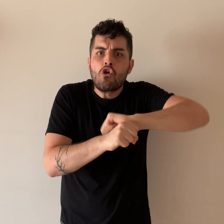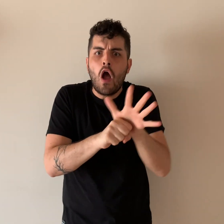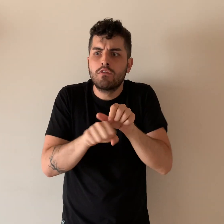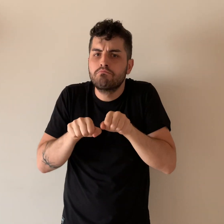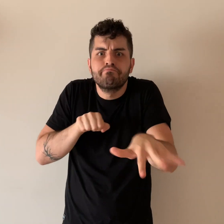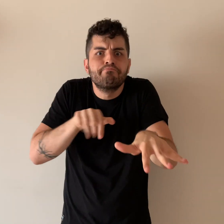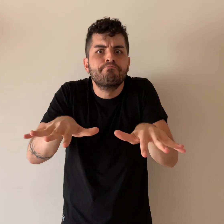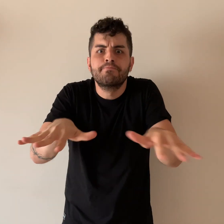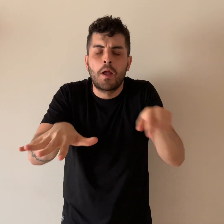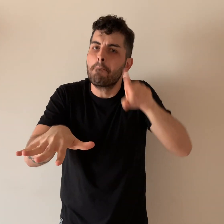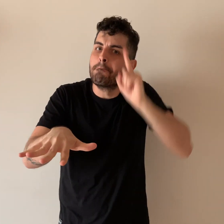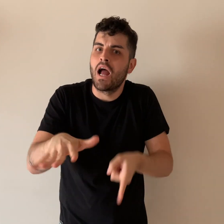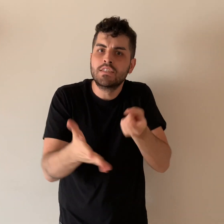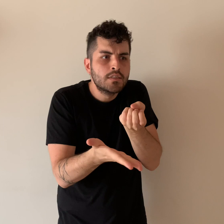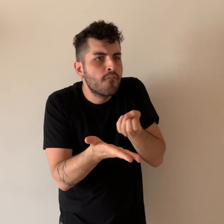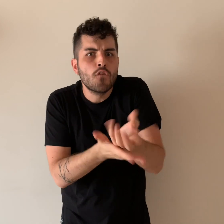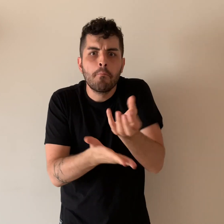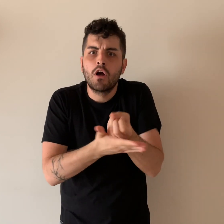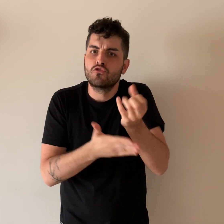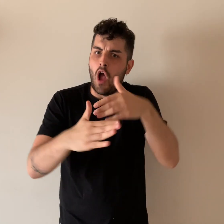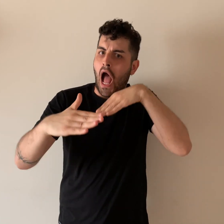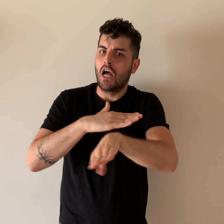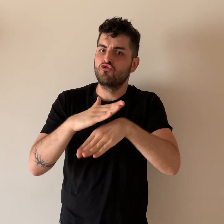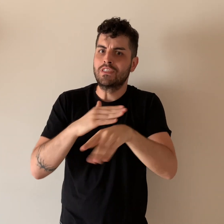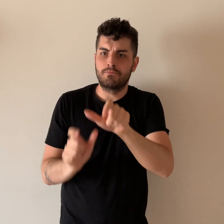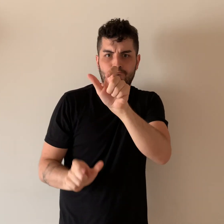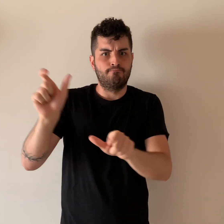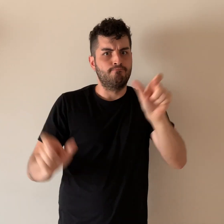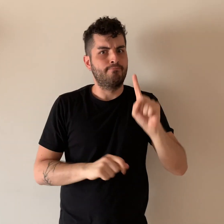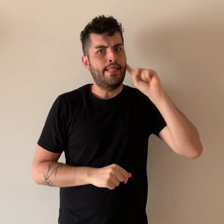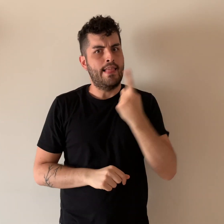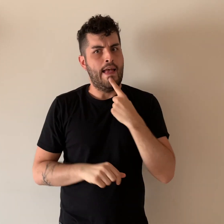for information to become accessible to Deaf people to help